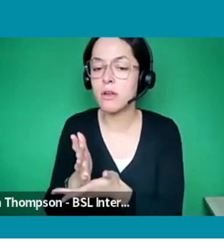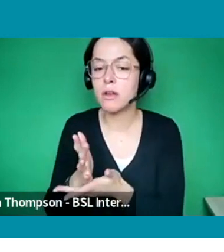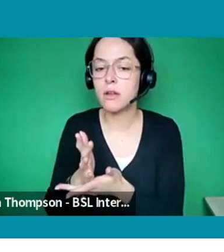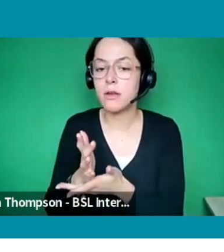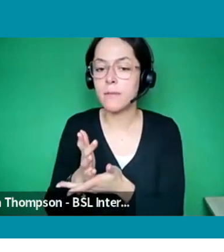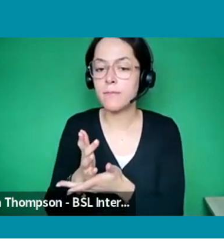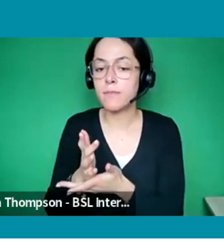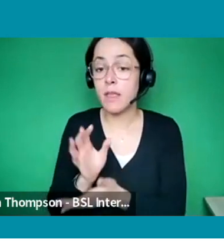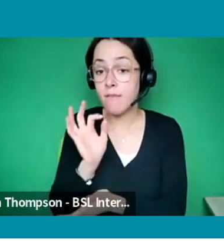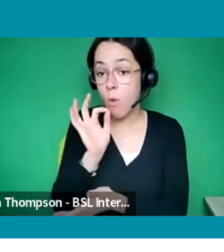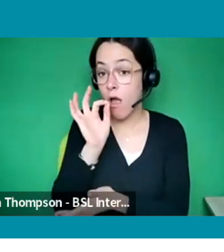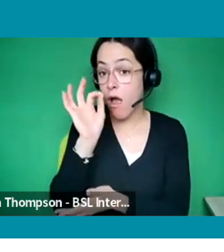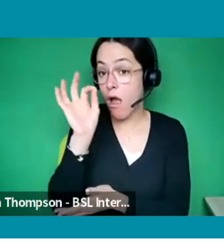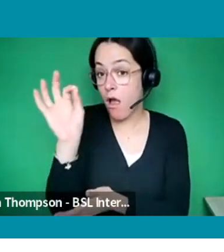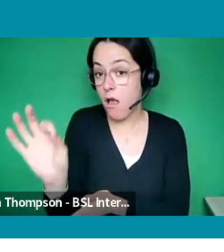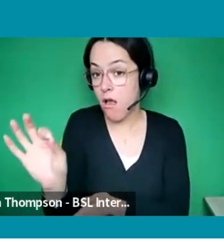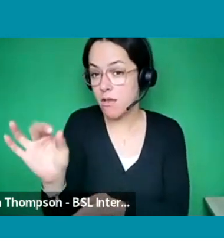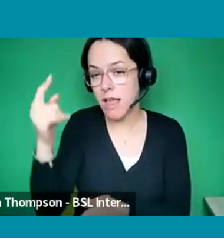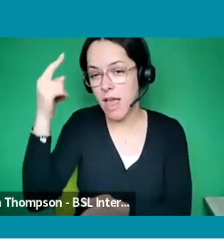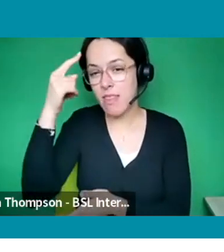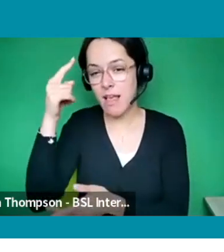them a question because they'd feel like they have to reply to you.